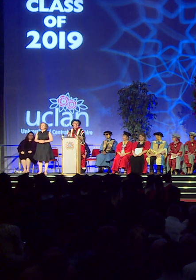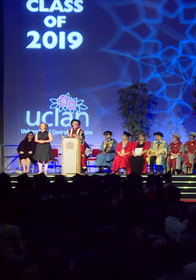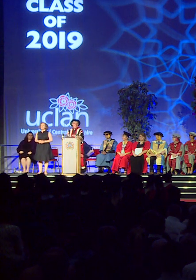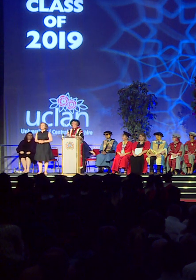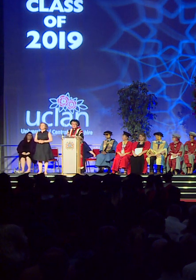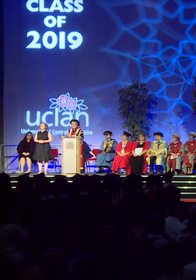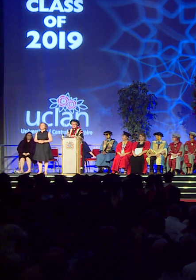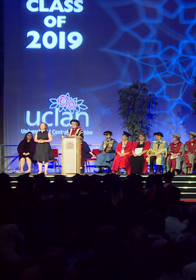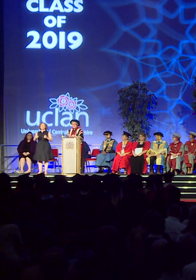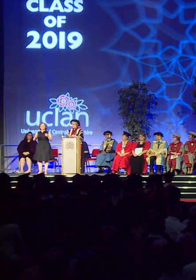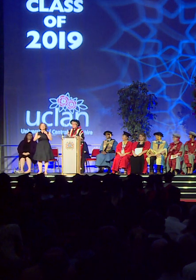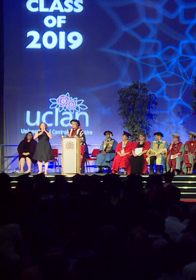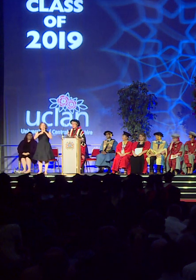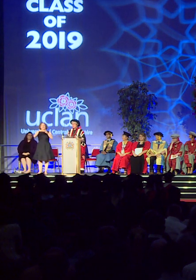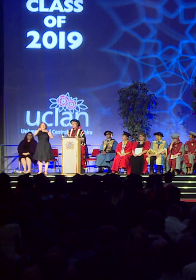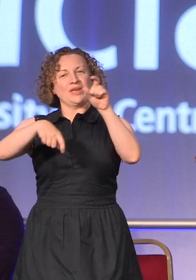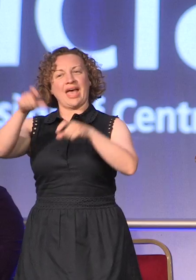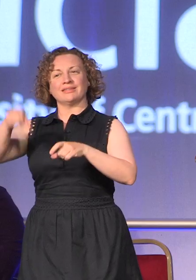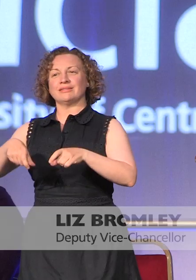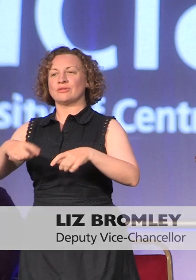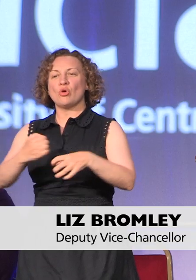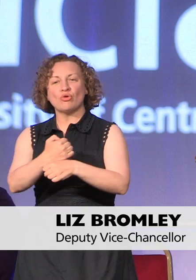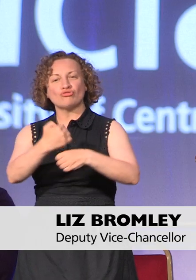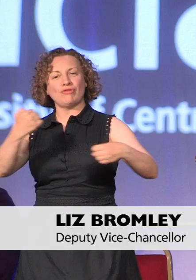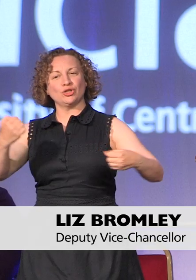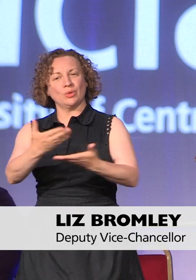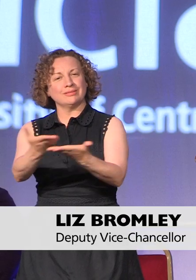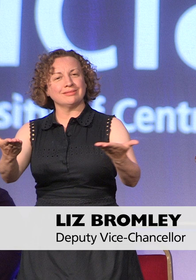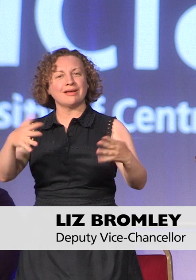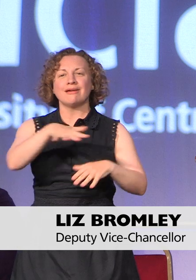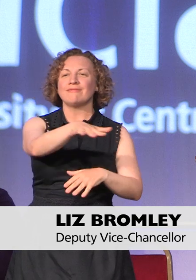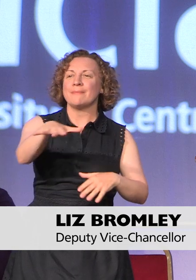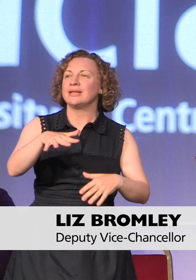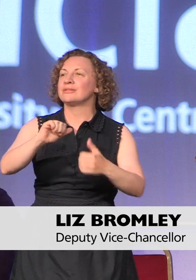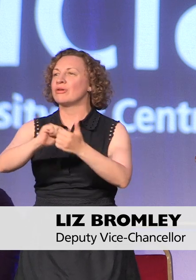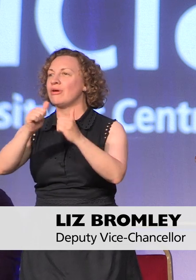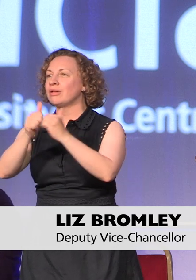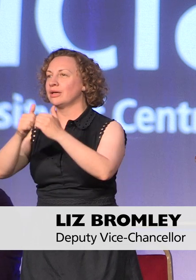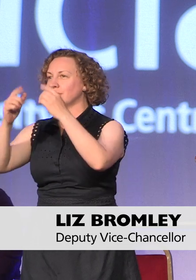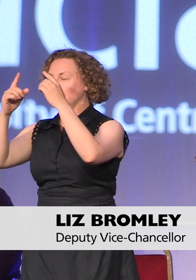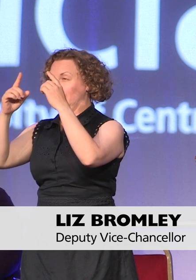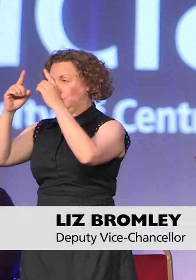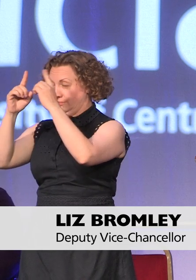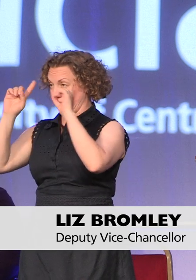Eminent guests graduands and families colleagues and Friends of UCLan good